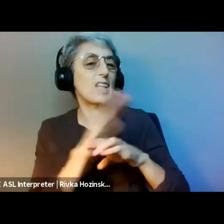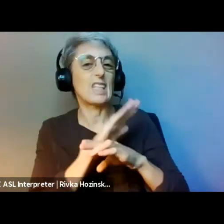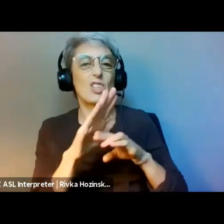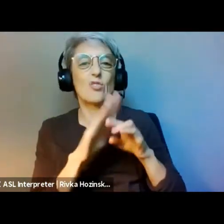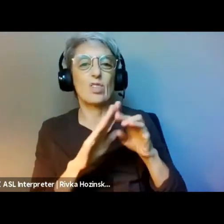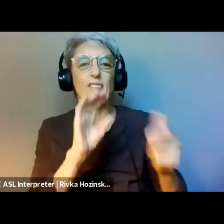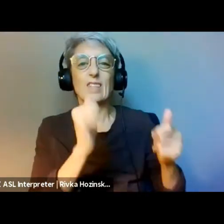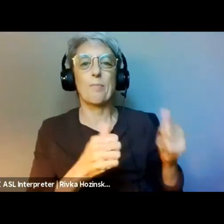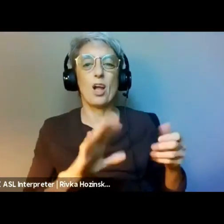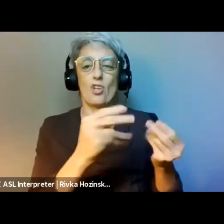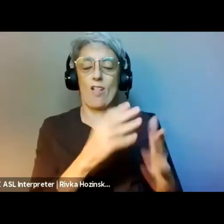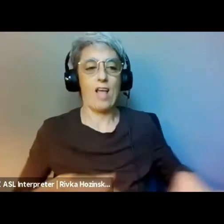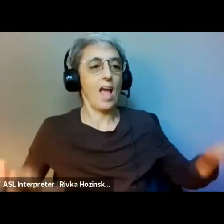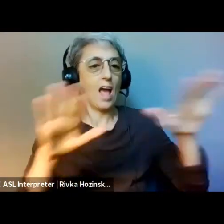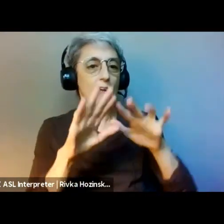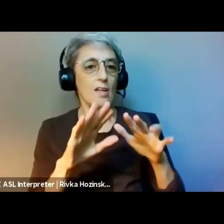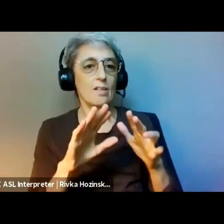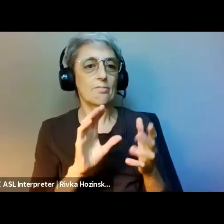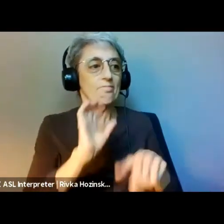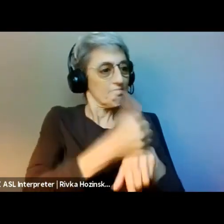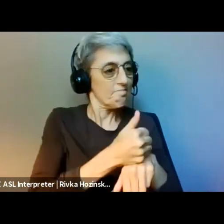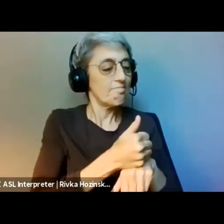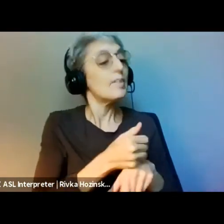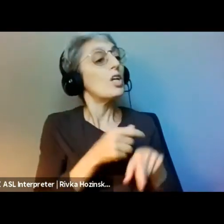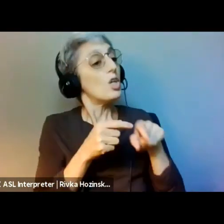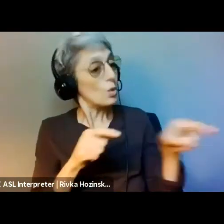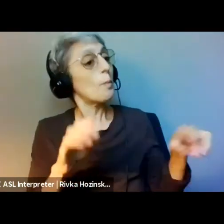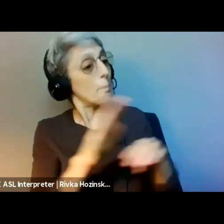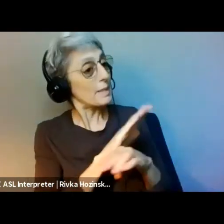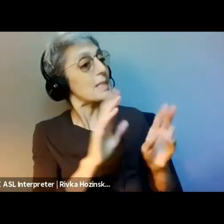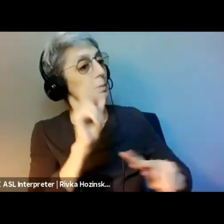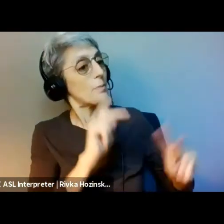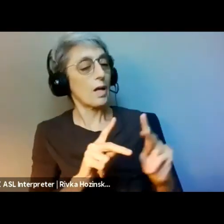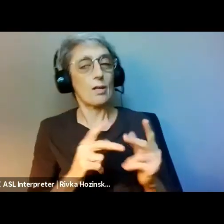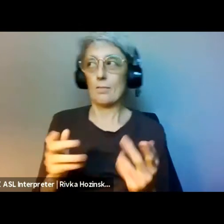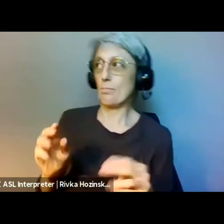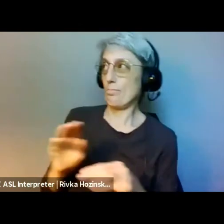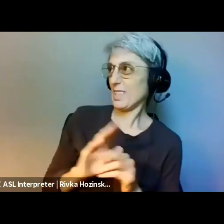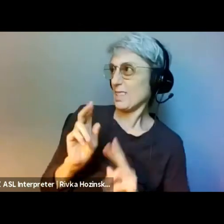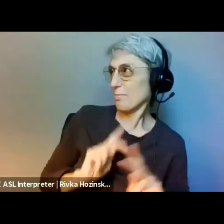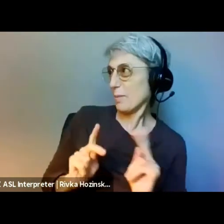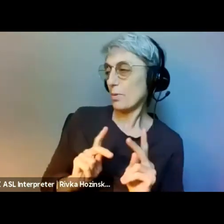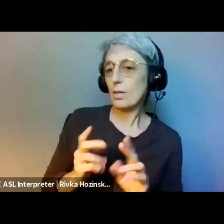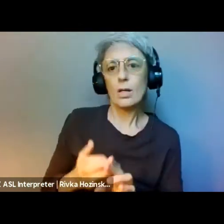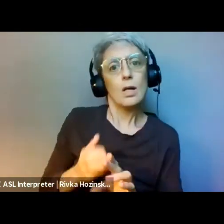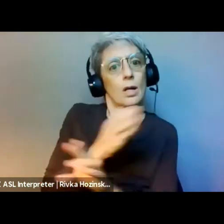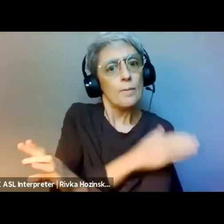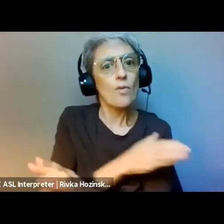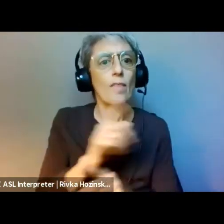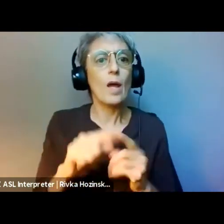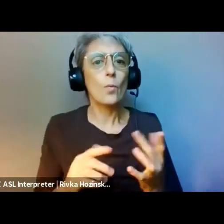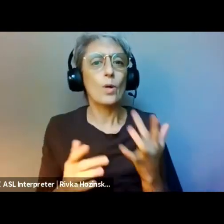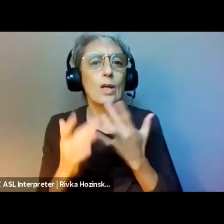how traditional philanthropy can adopt more solidarity economy practices, and offer examples of what this could look like.